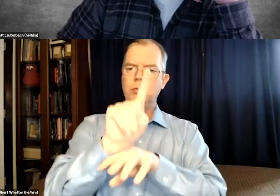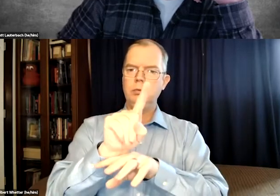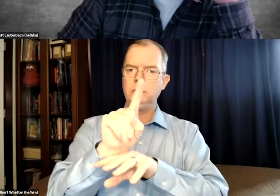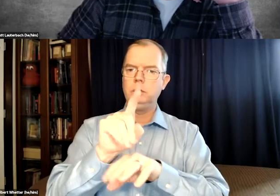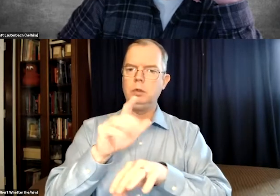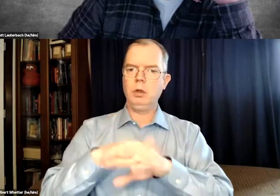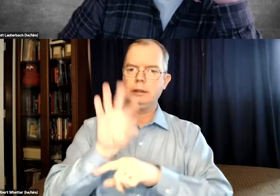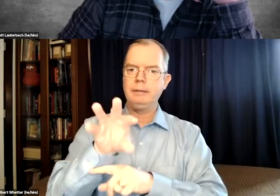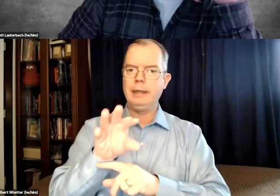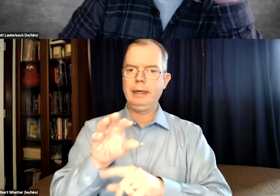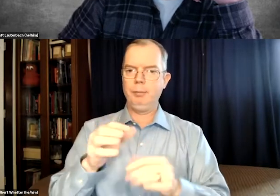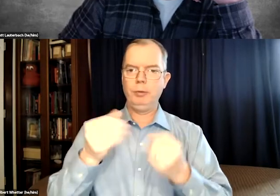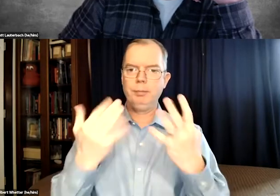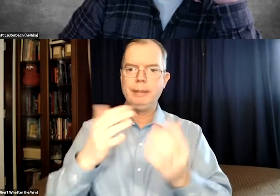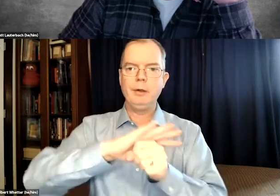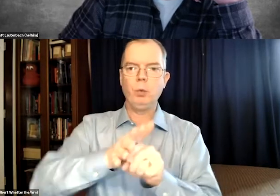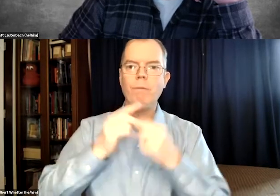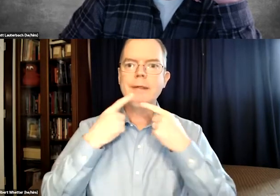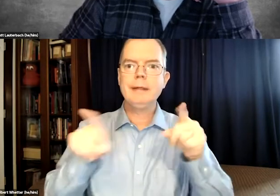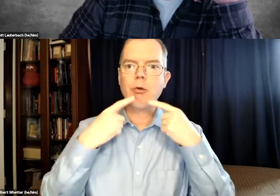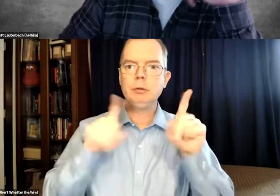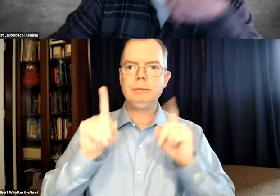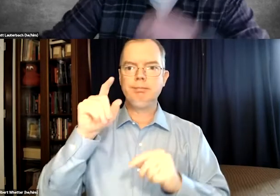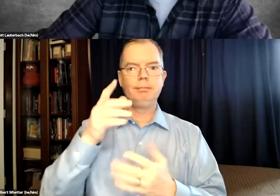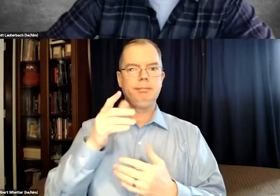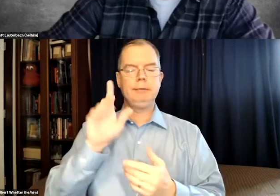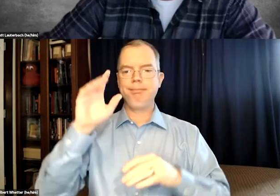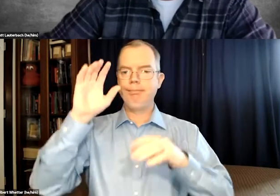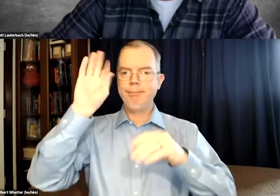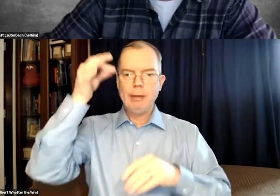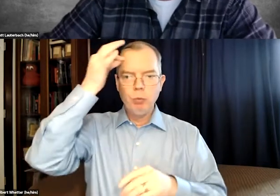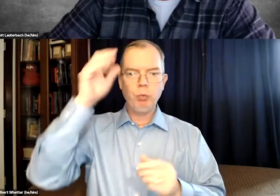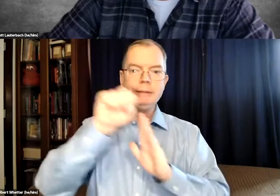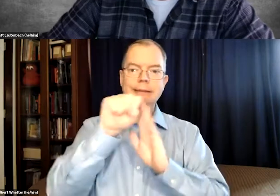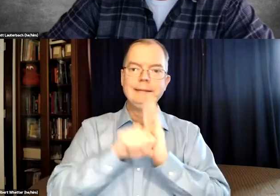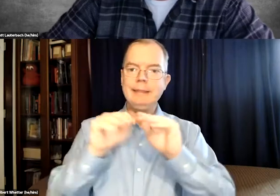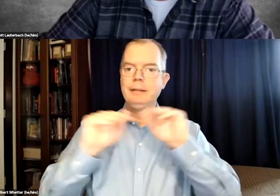So I was thinking, why would they not have an interpreter on camera?